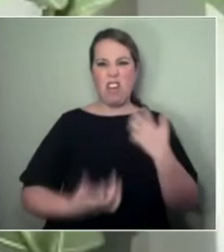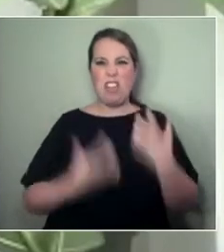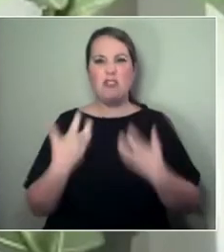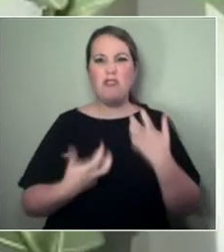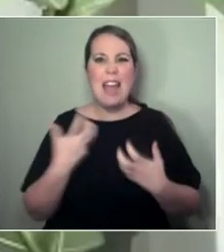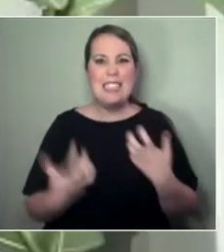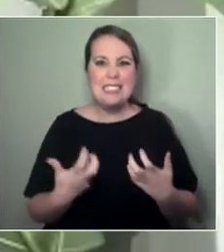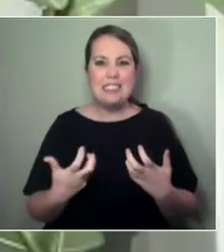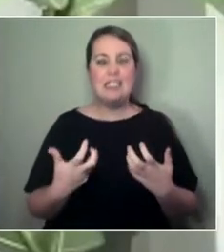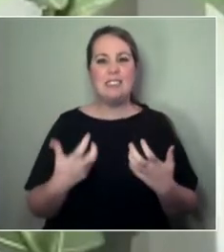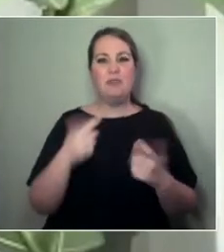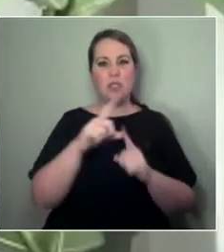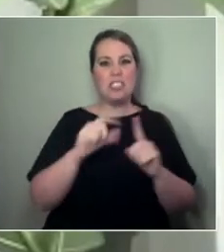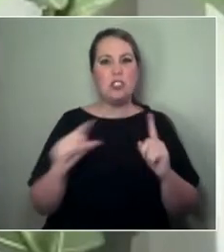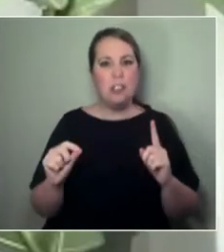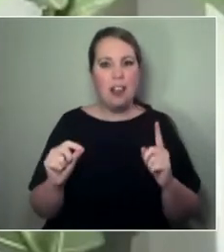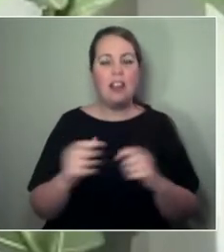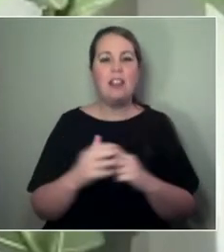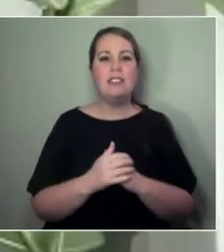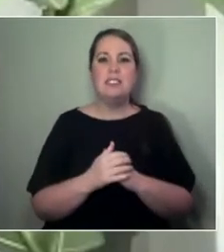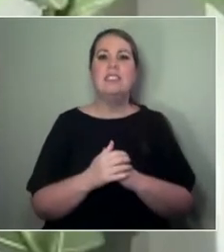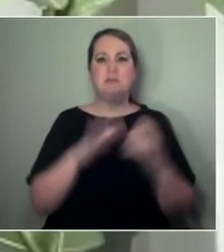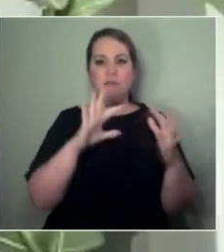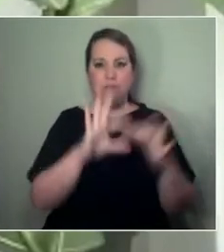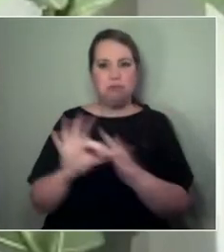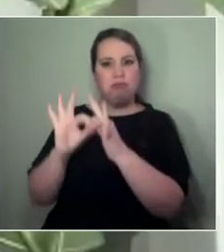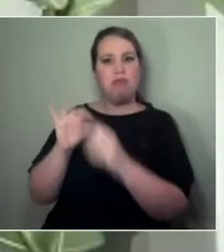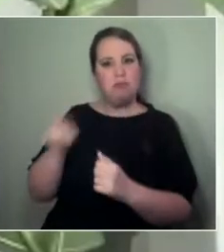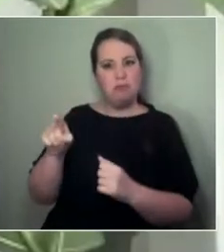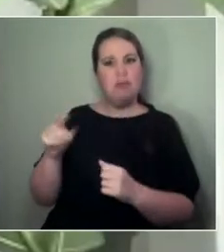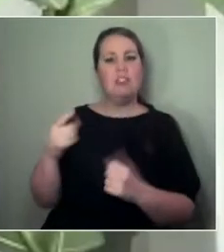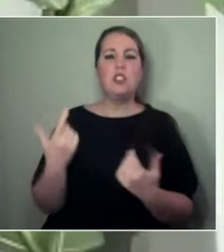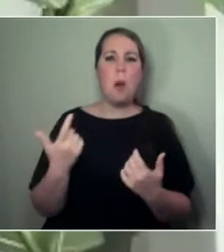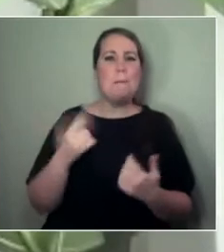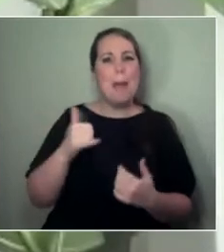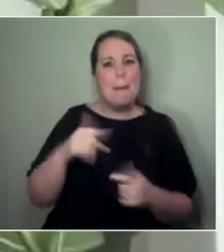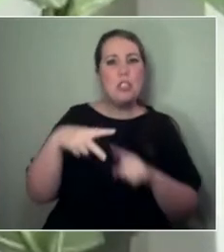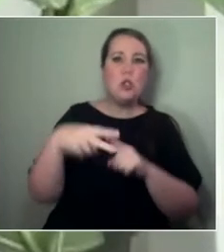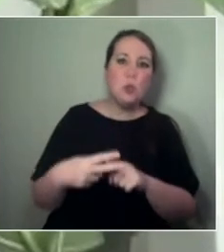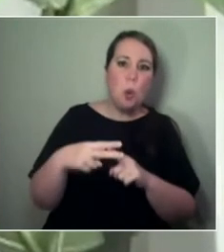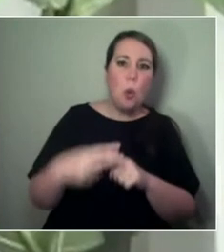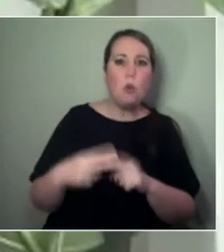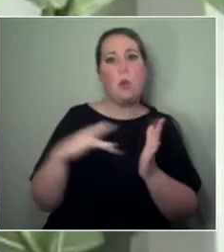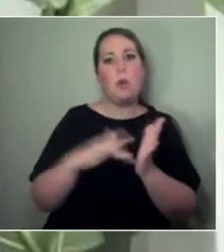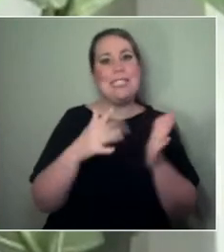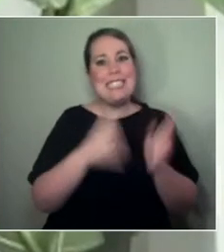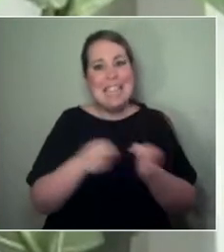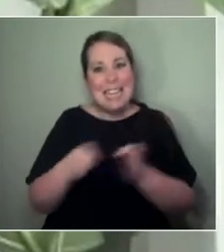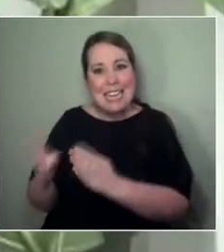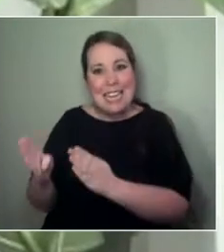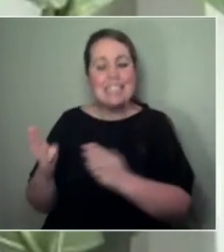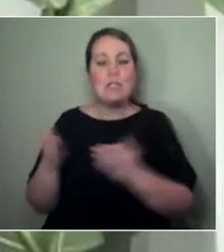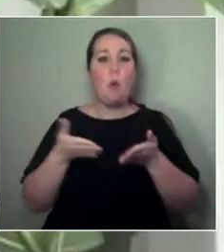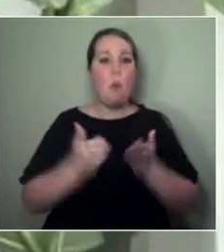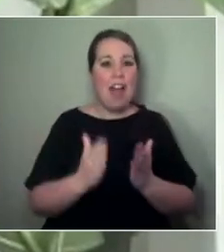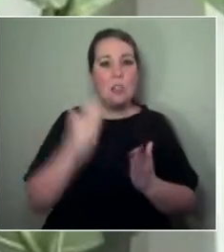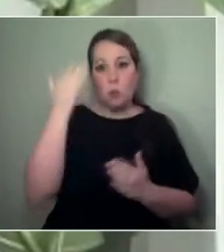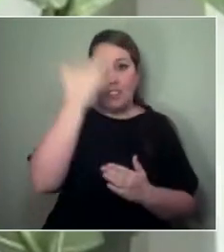So, perhaps there are some tools or techniques or ways of thinking about your work that concept touring can kind of bring